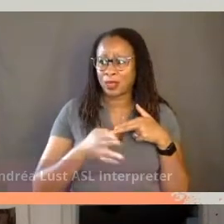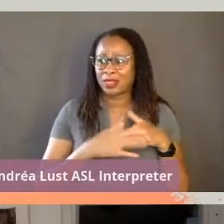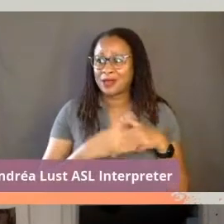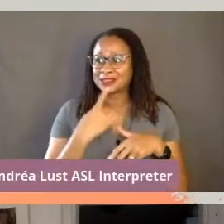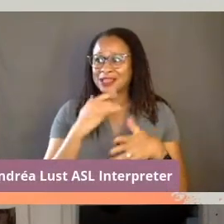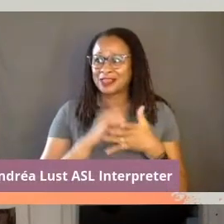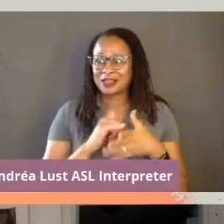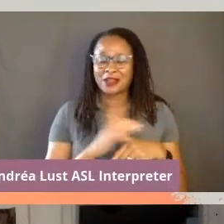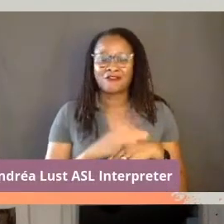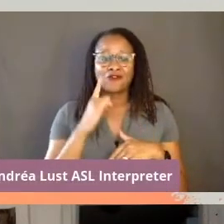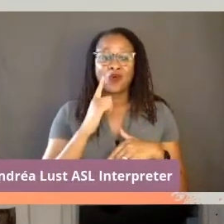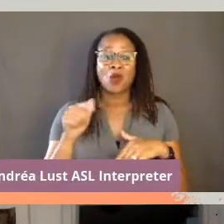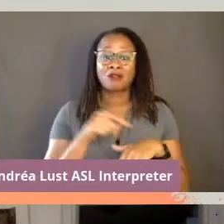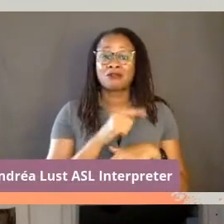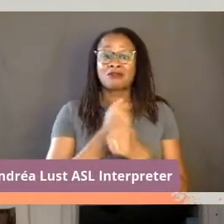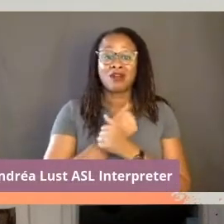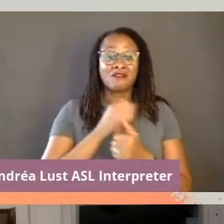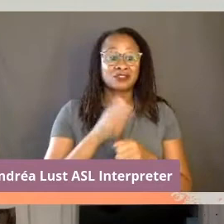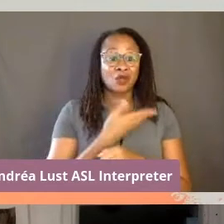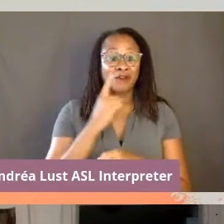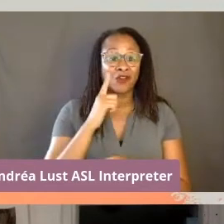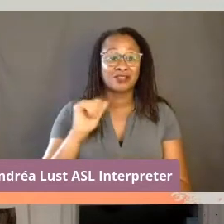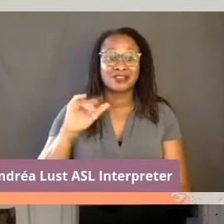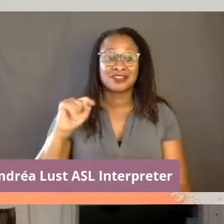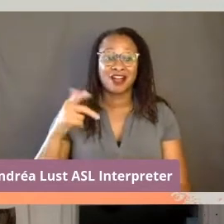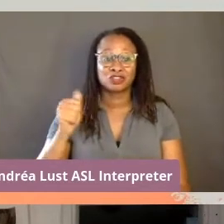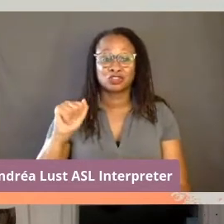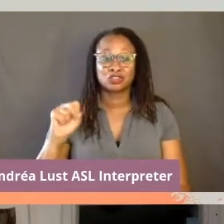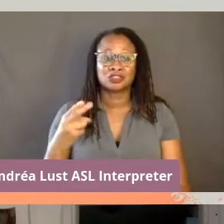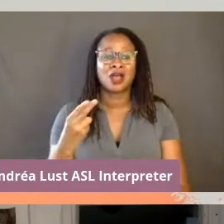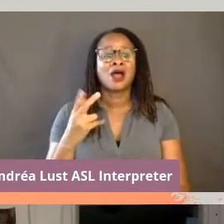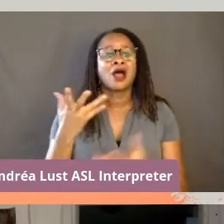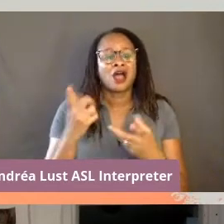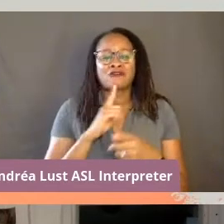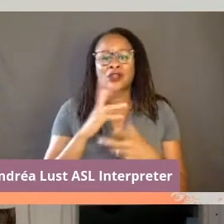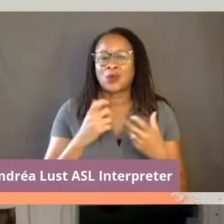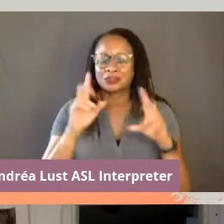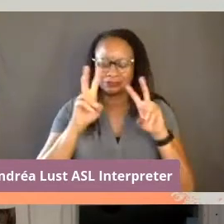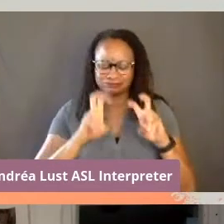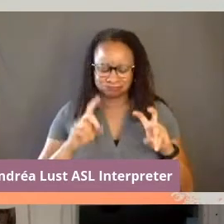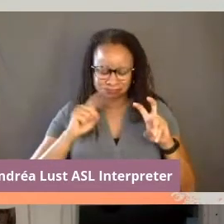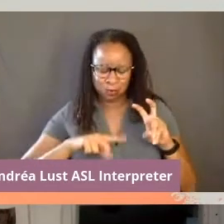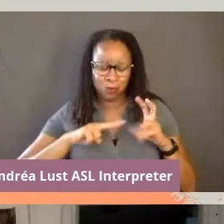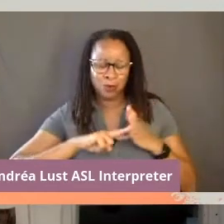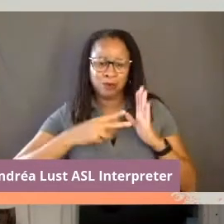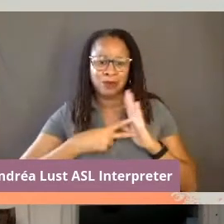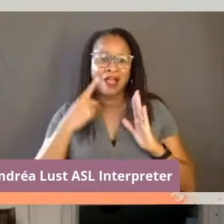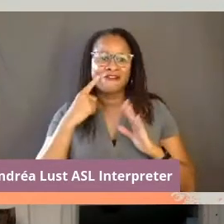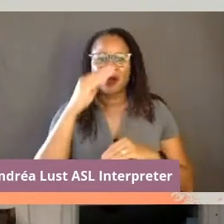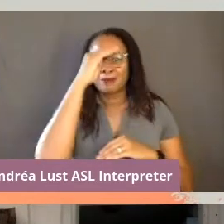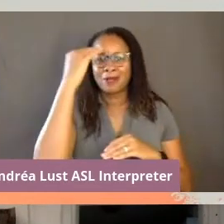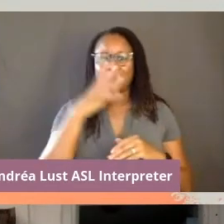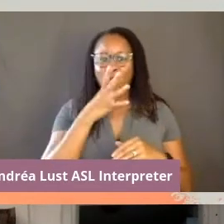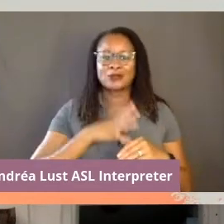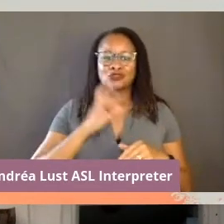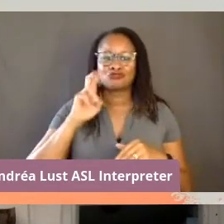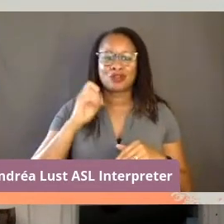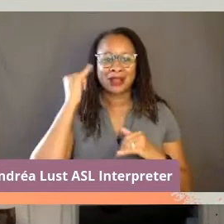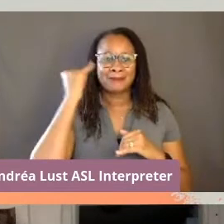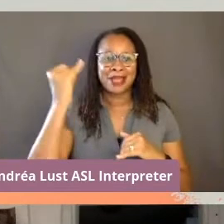for A Love Song For Latasha I really wanted to examine what does it mean for a black woman to reimagine their own archives?